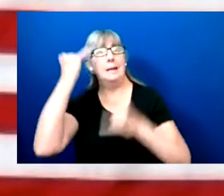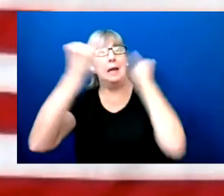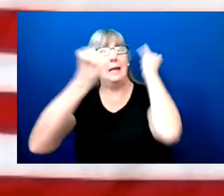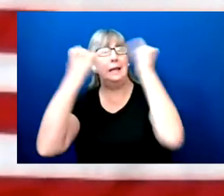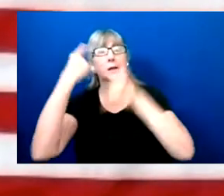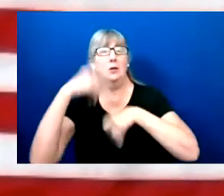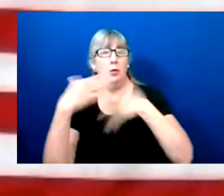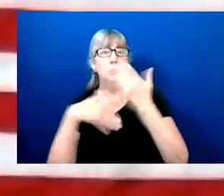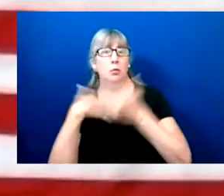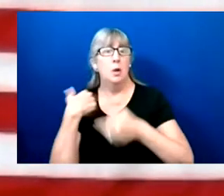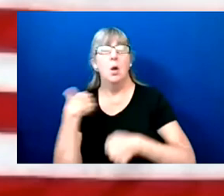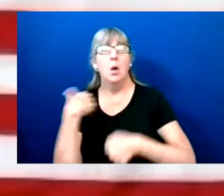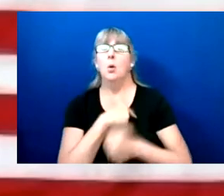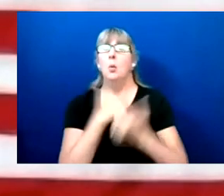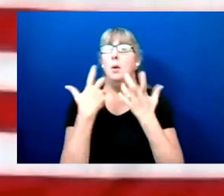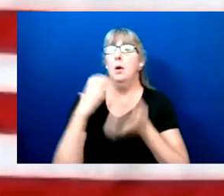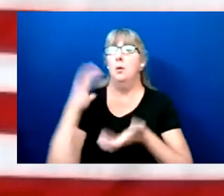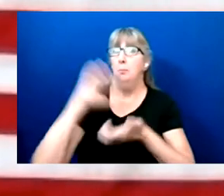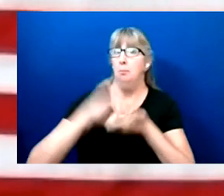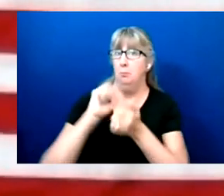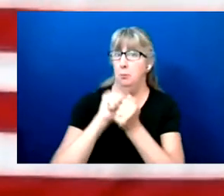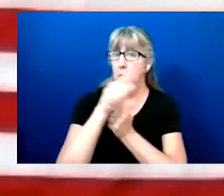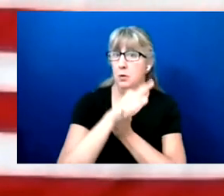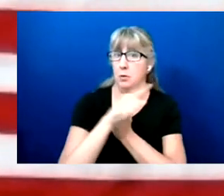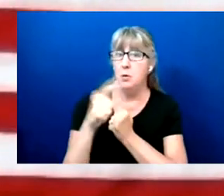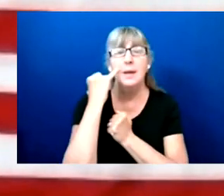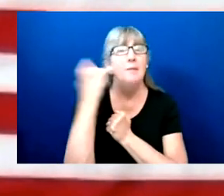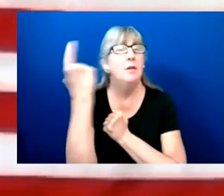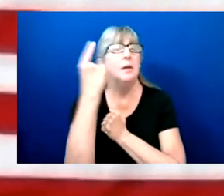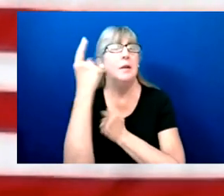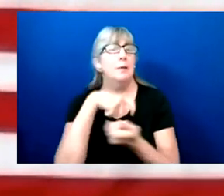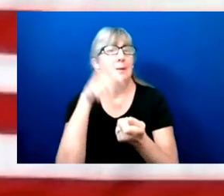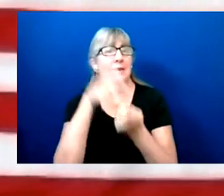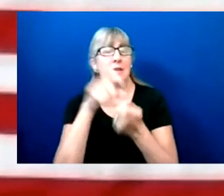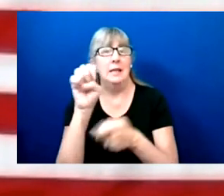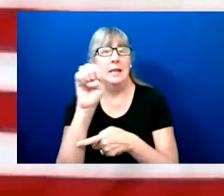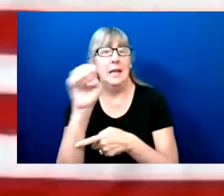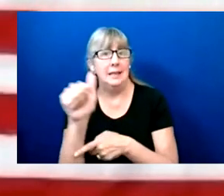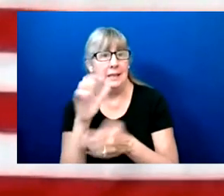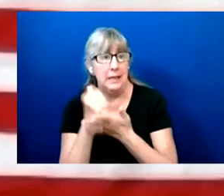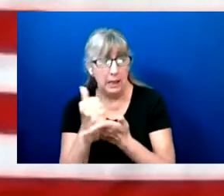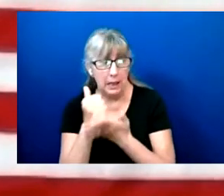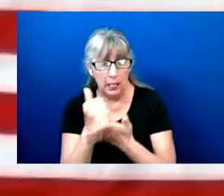If there's anything specific that the EAC can assist you with, please do not hesitate